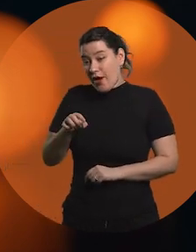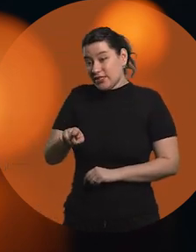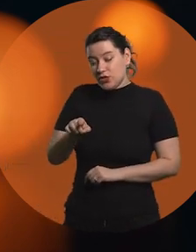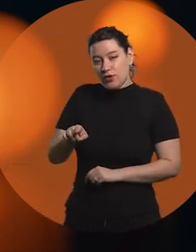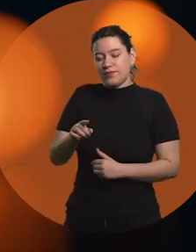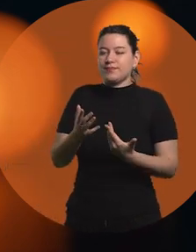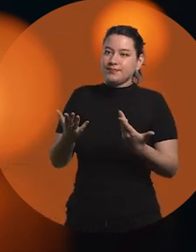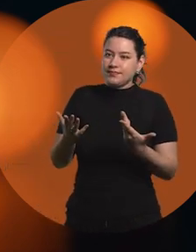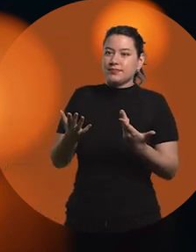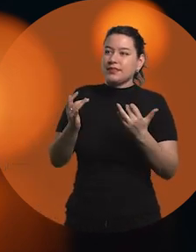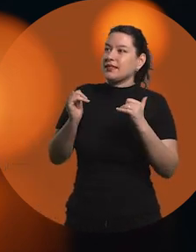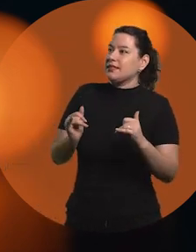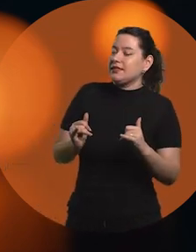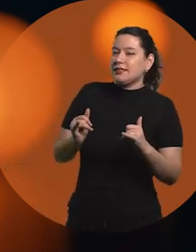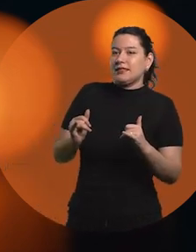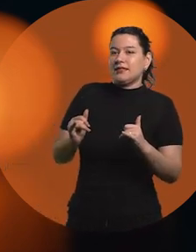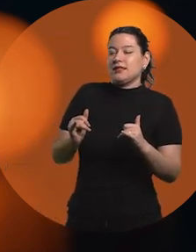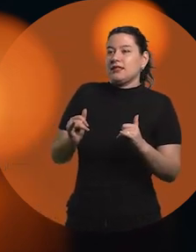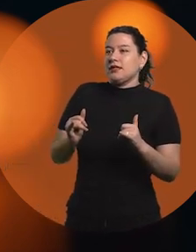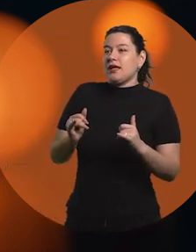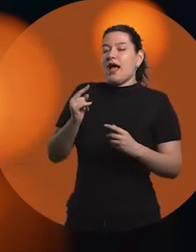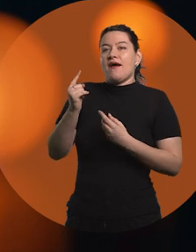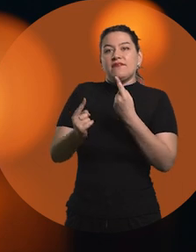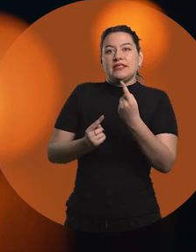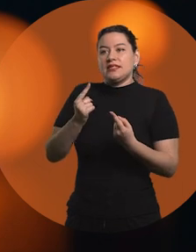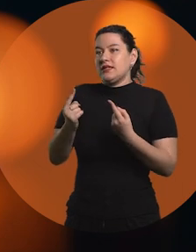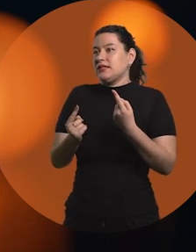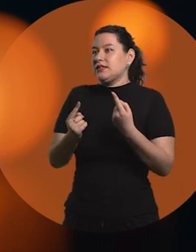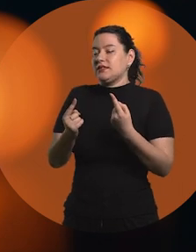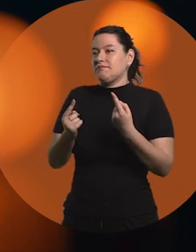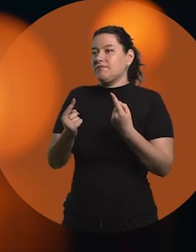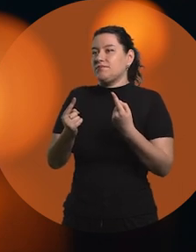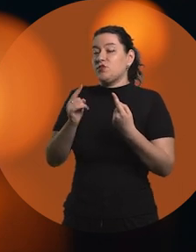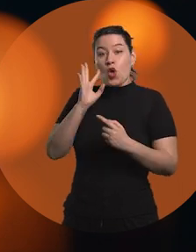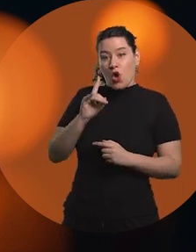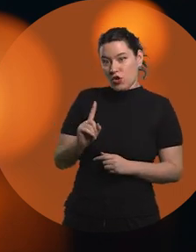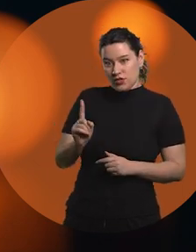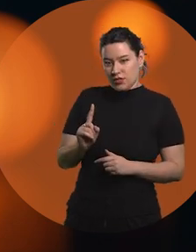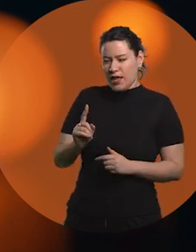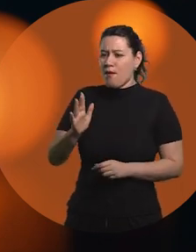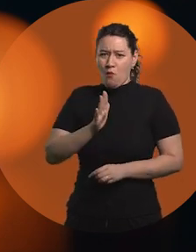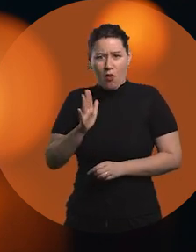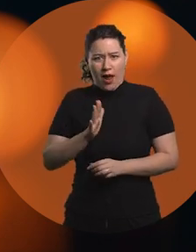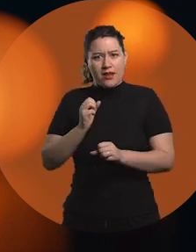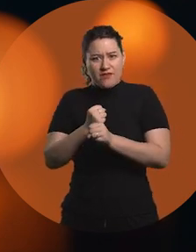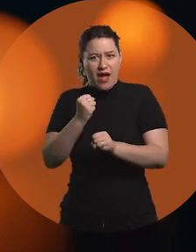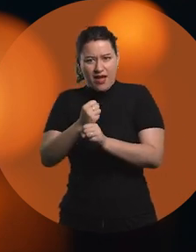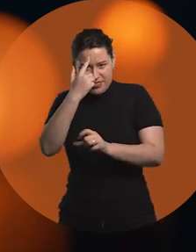I think what sometimes happens is that not much is known about these things.